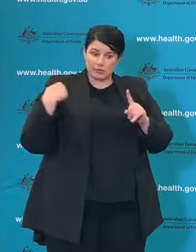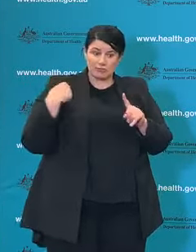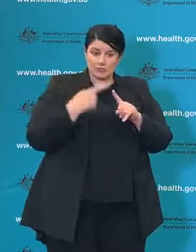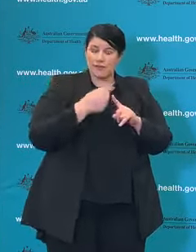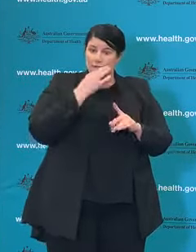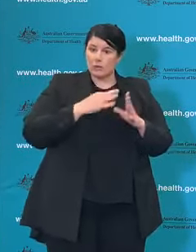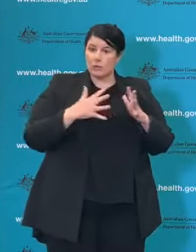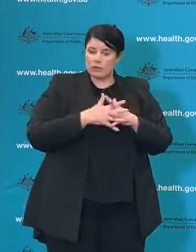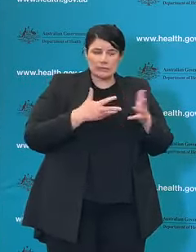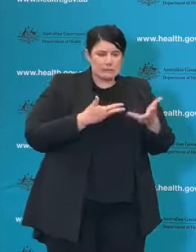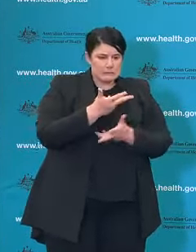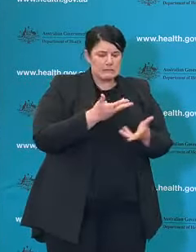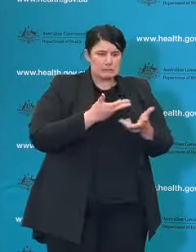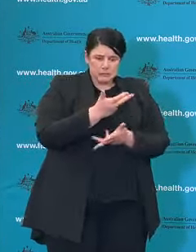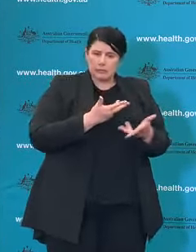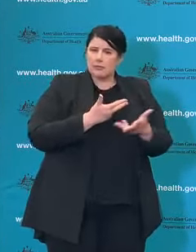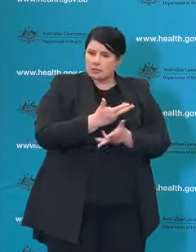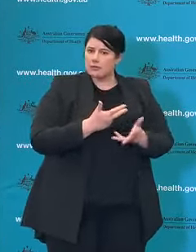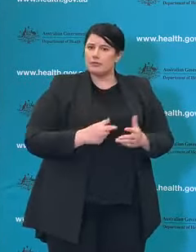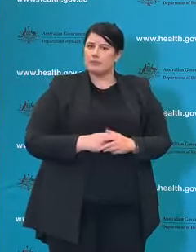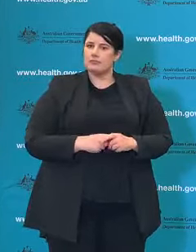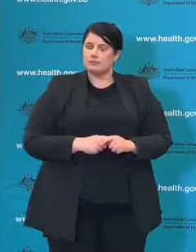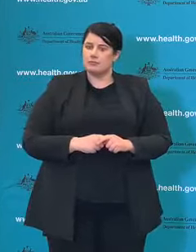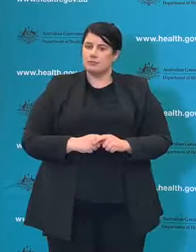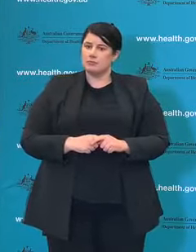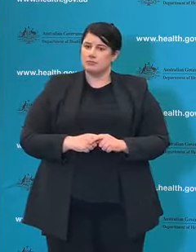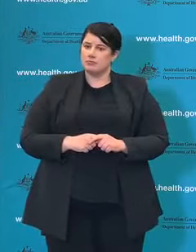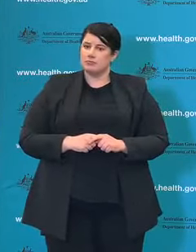and that amongst other things has led to a